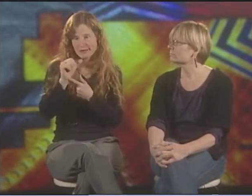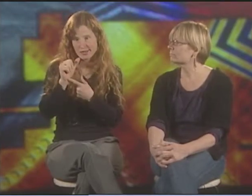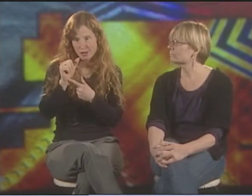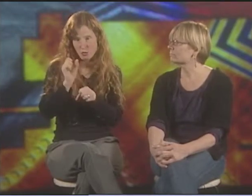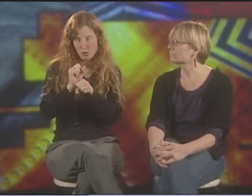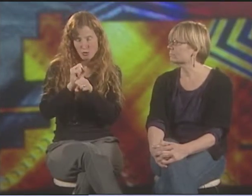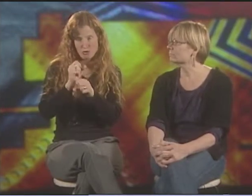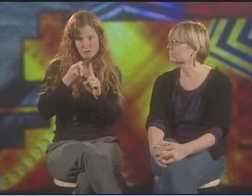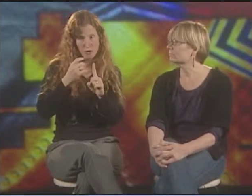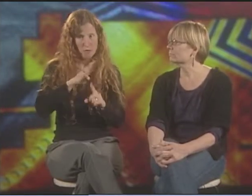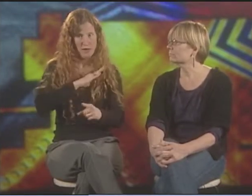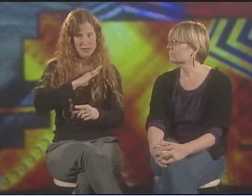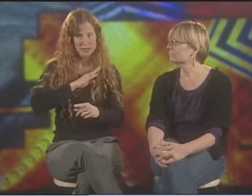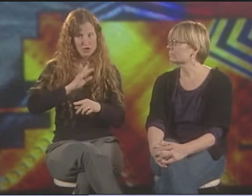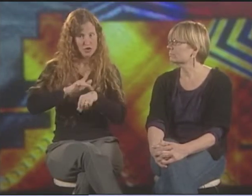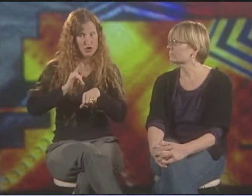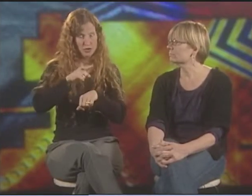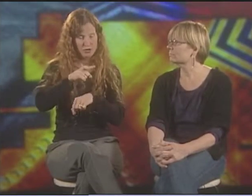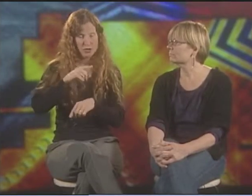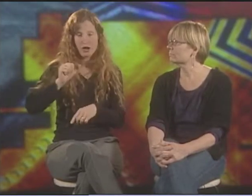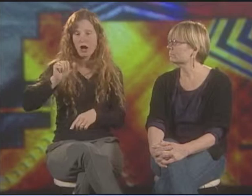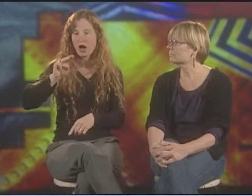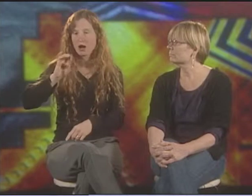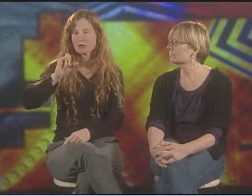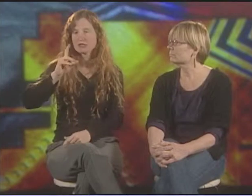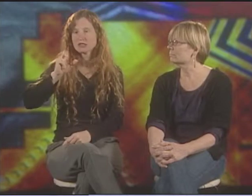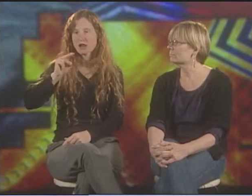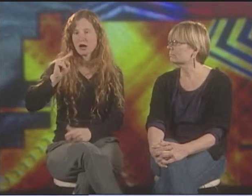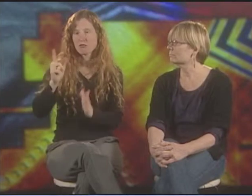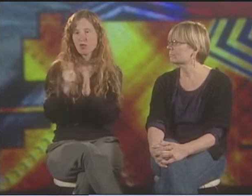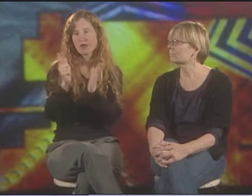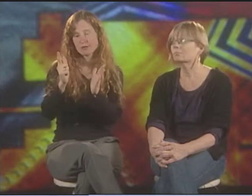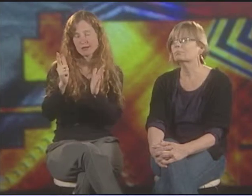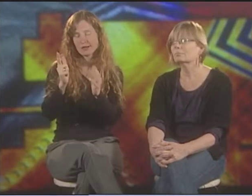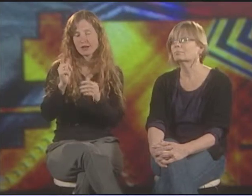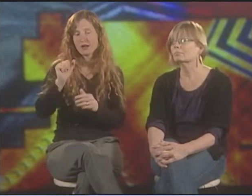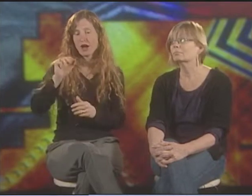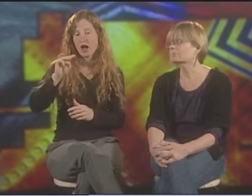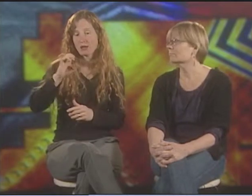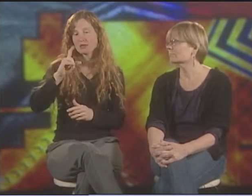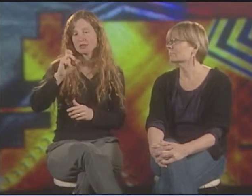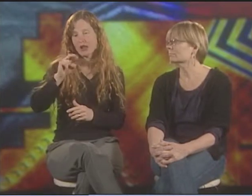DE'VIA WORK, ESPECIALLY BETTY G. MILLER'S EARLY WORK, AMESLAN PROHIBITED.